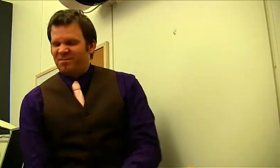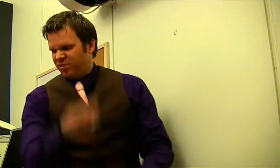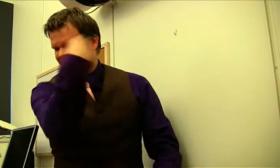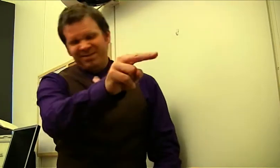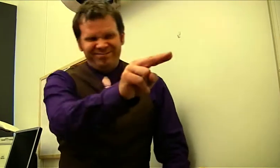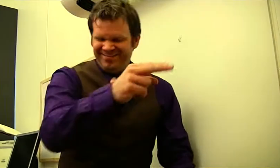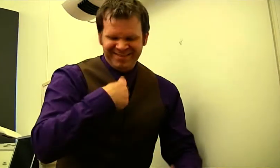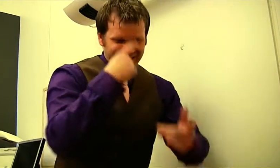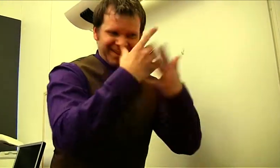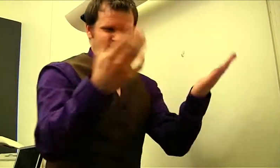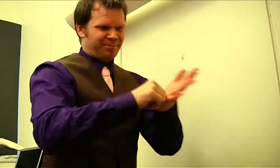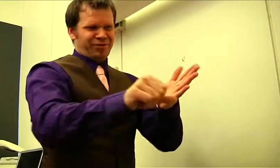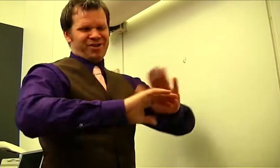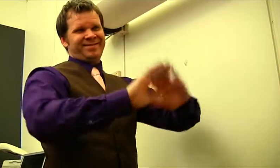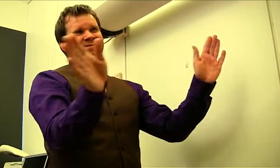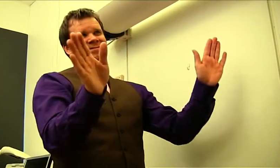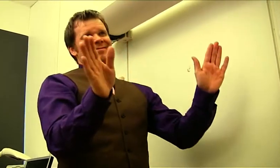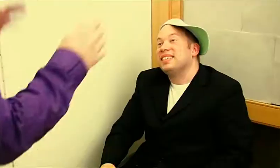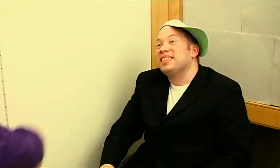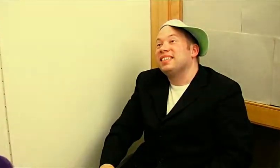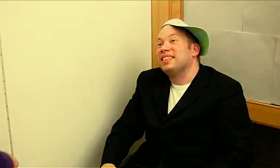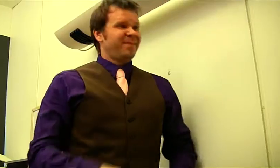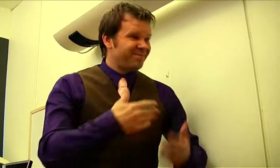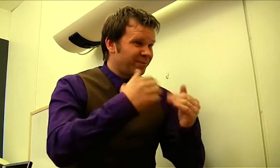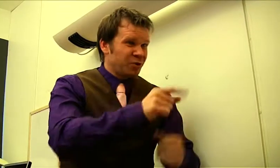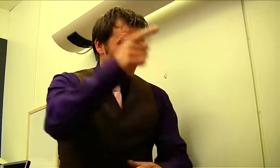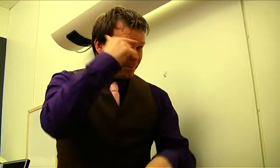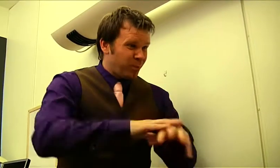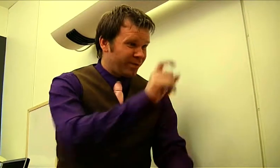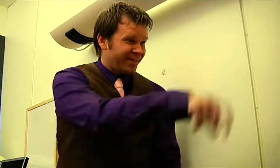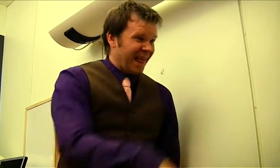I'm not gonna pay! Why would they believe in you?